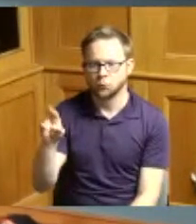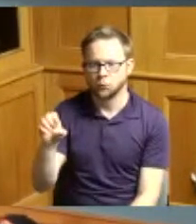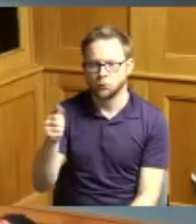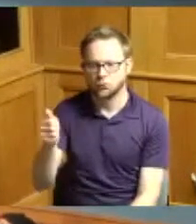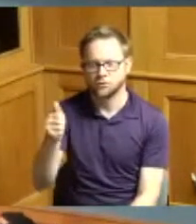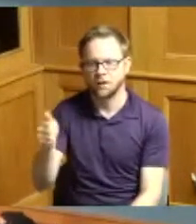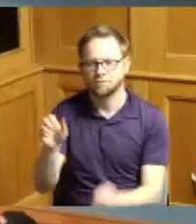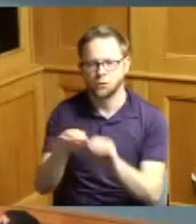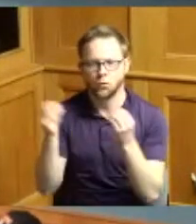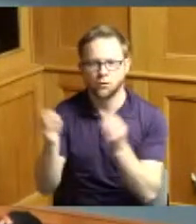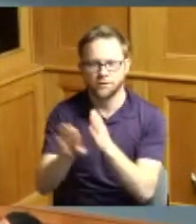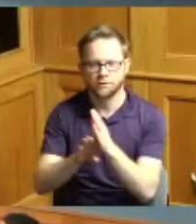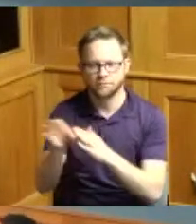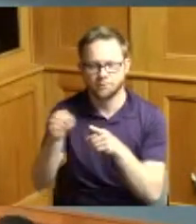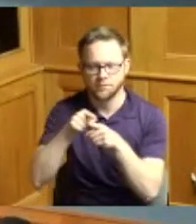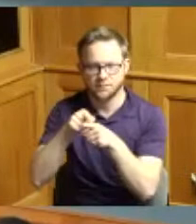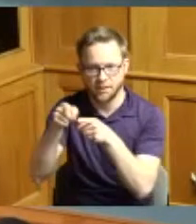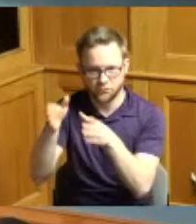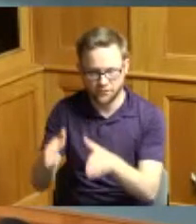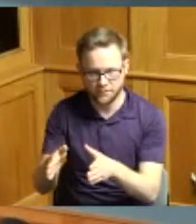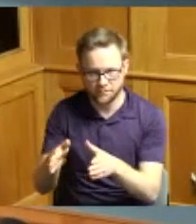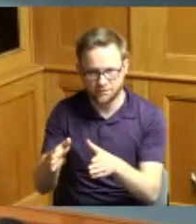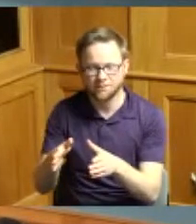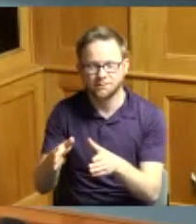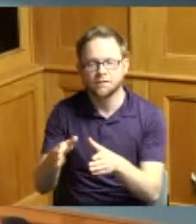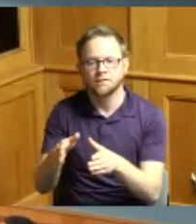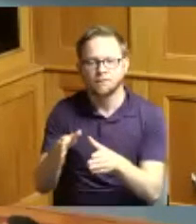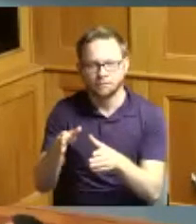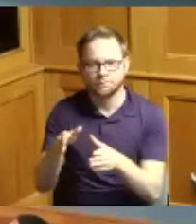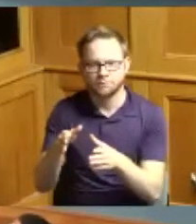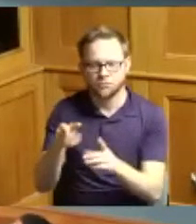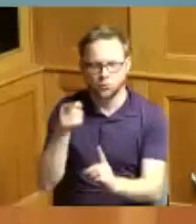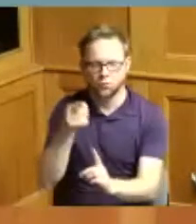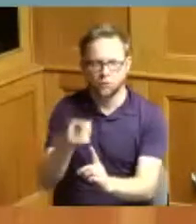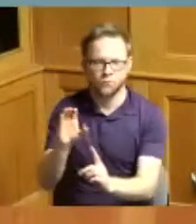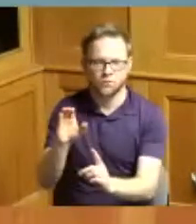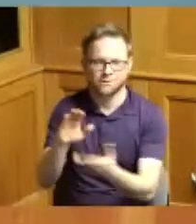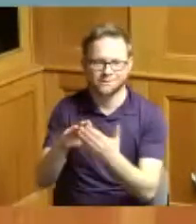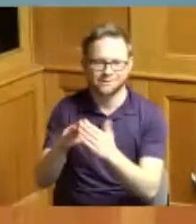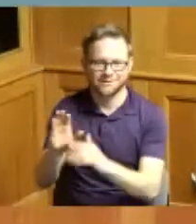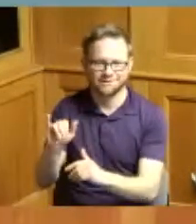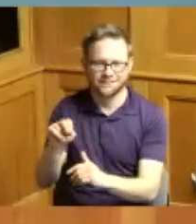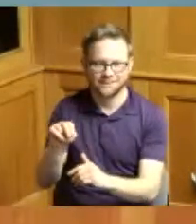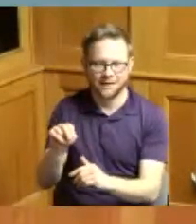and a learning and middle management for the city of Cincinnati and whereas she has more than 20